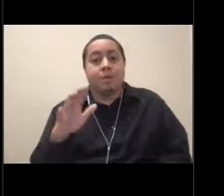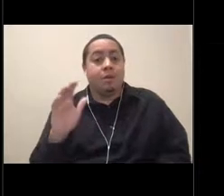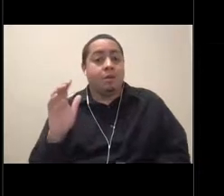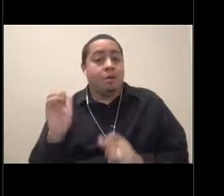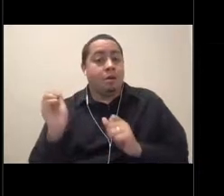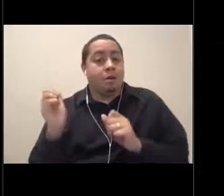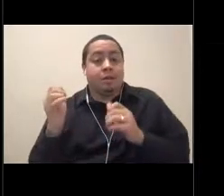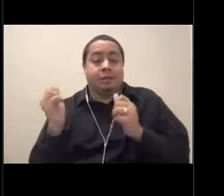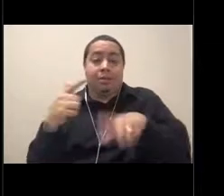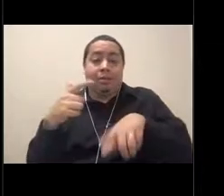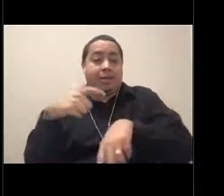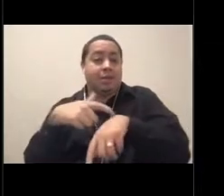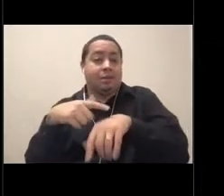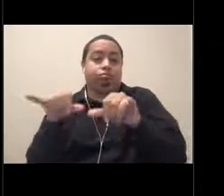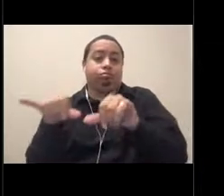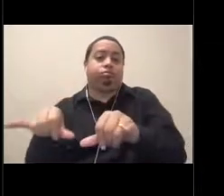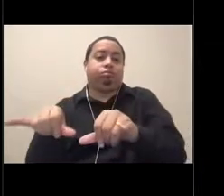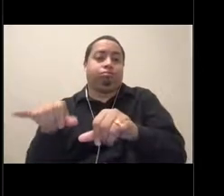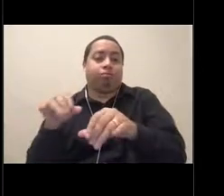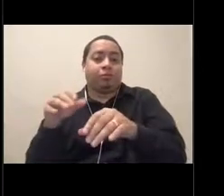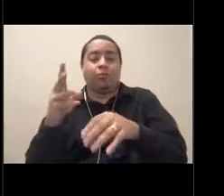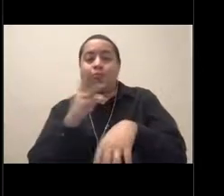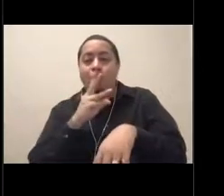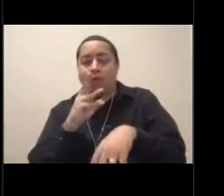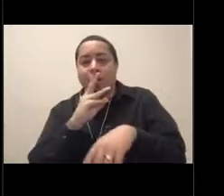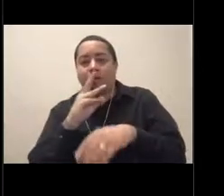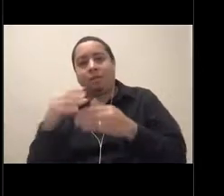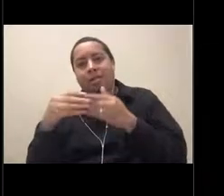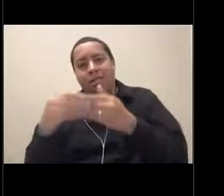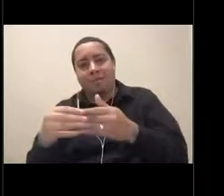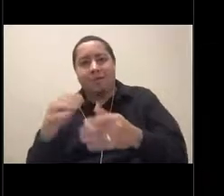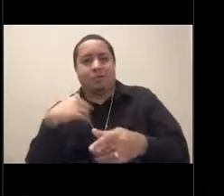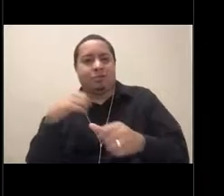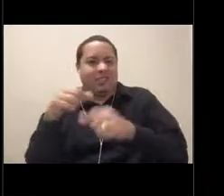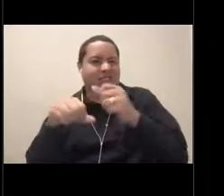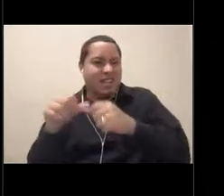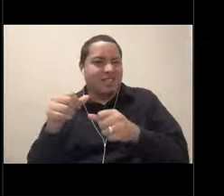to a career in fisheries biology which is the photo on the right side of your screen